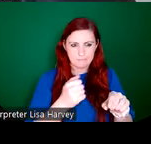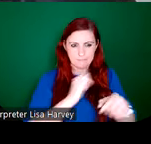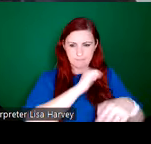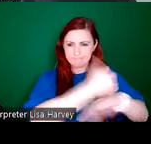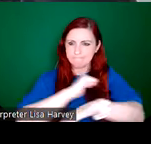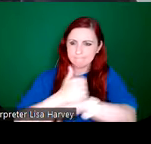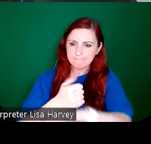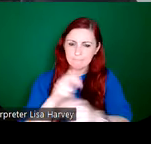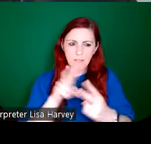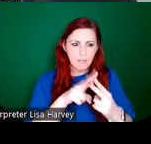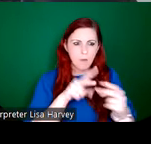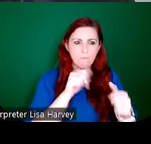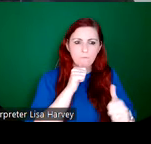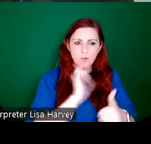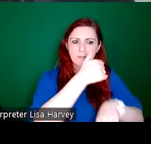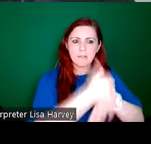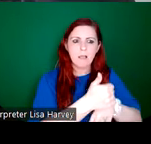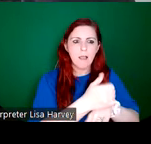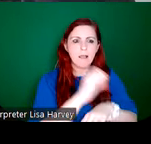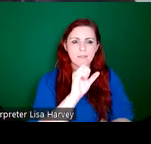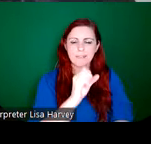the establishment of stained glass lessons at the Dublin Metropolitan School of